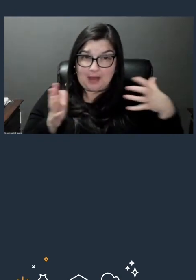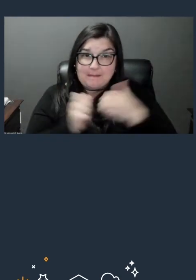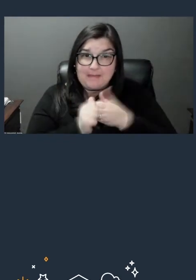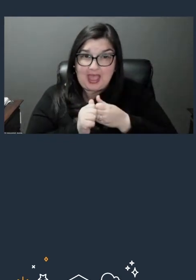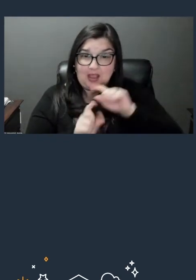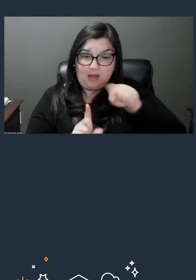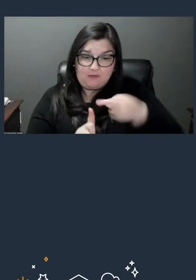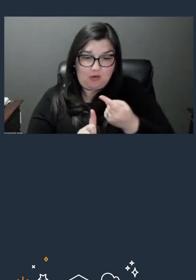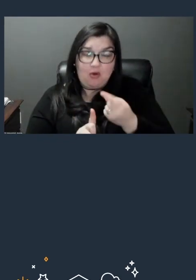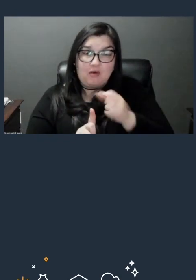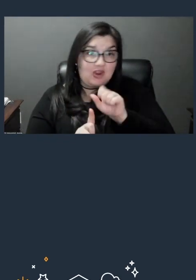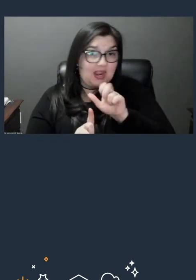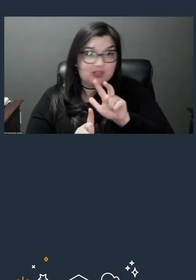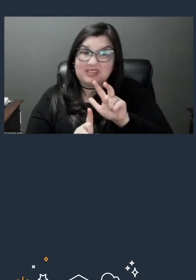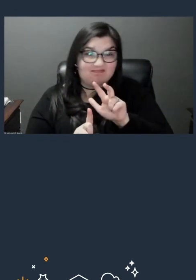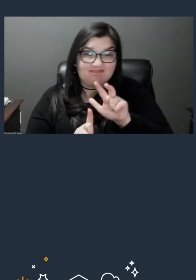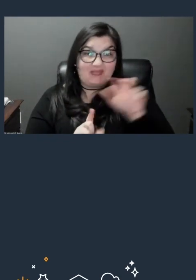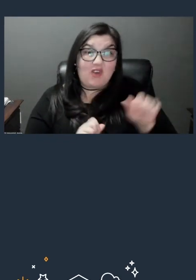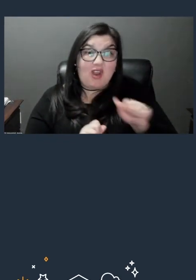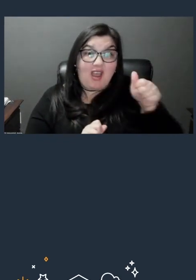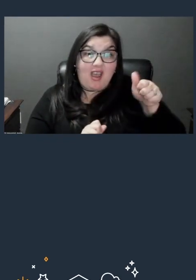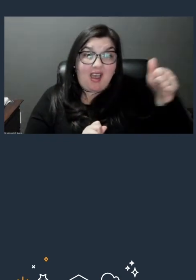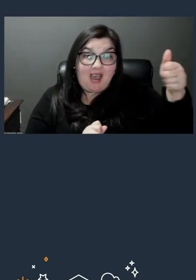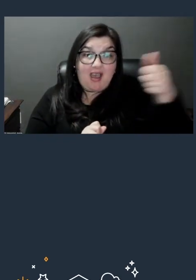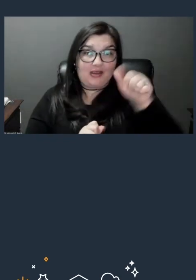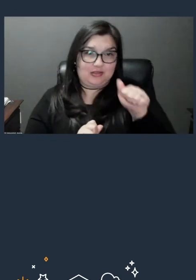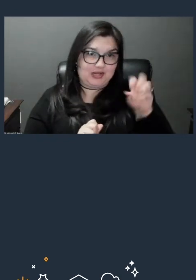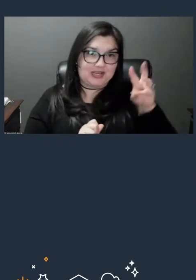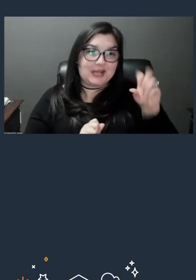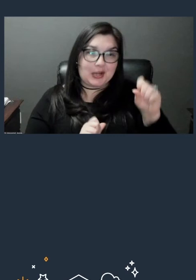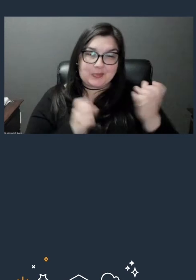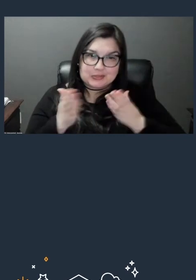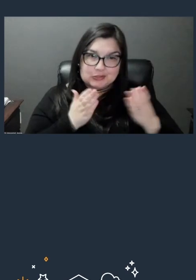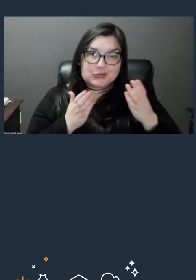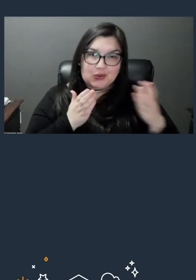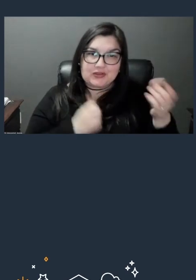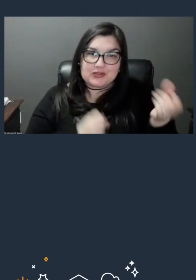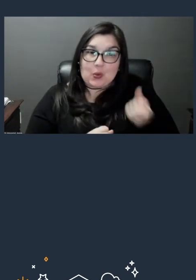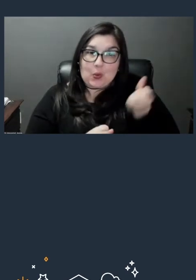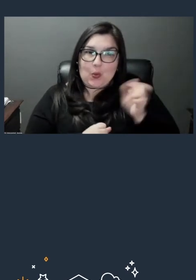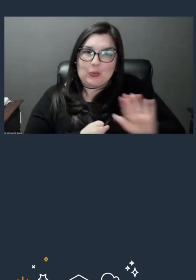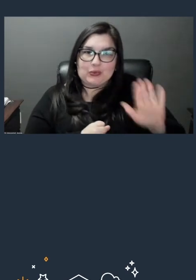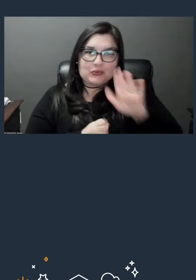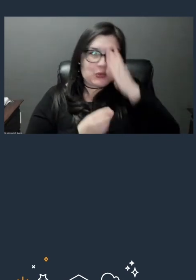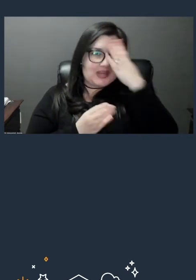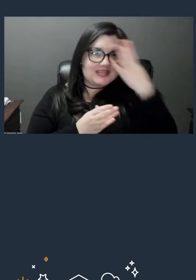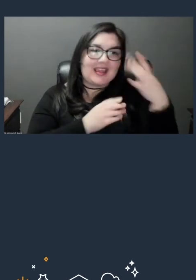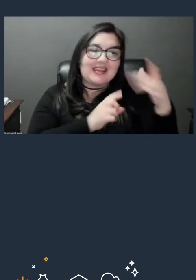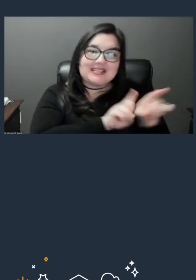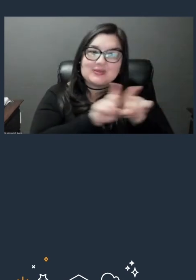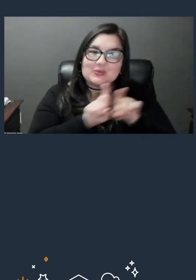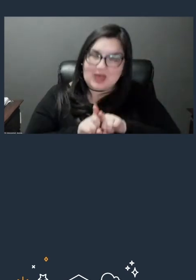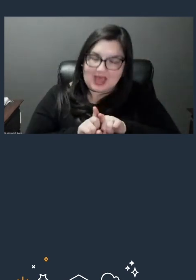but for a bunch of other AWS services that hold your data as well. Now, this is very much a response